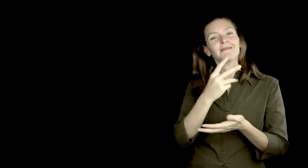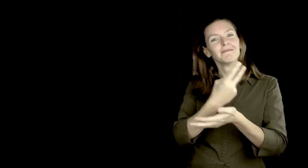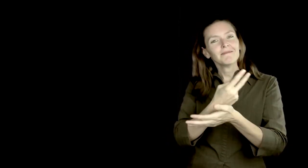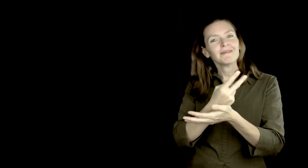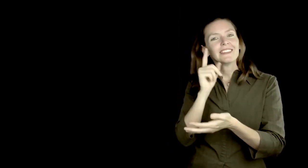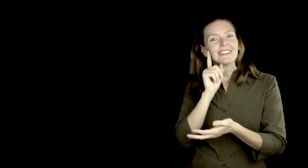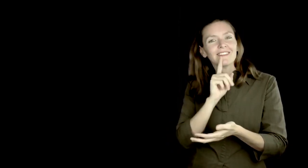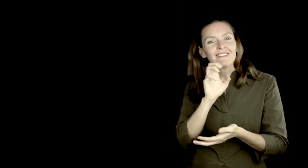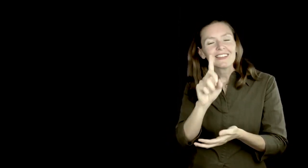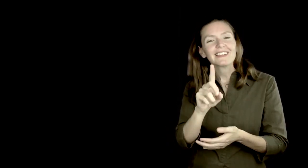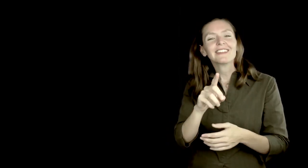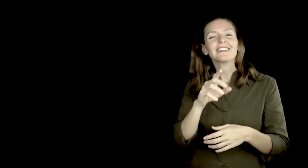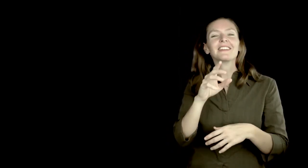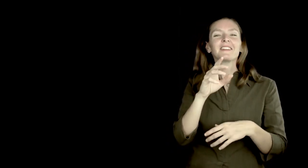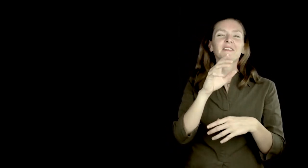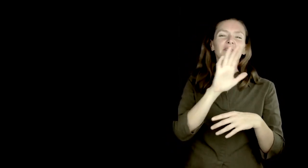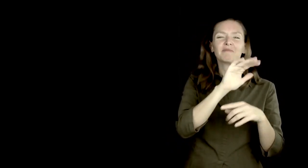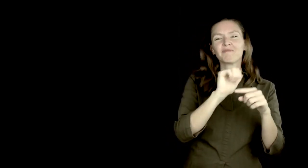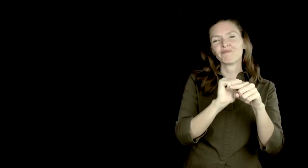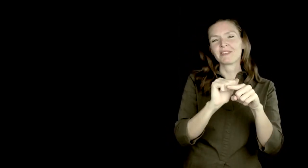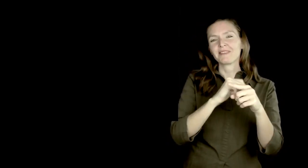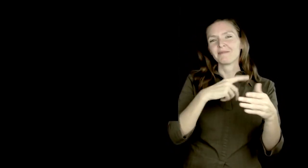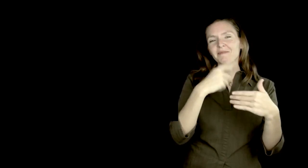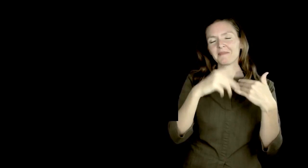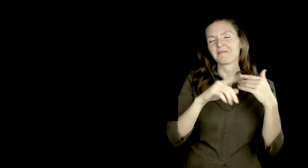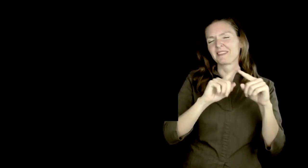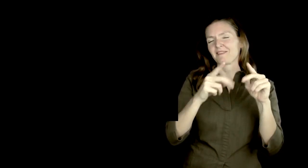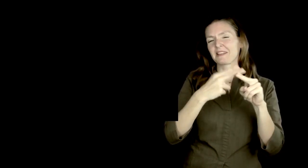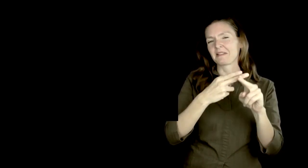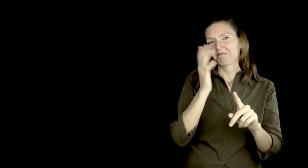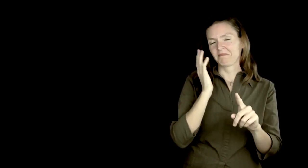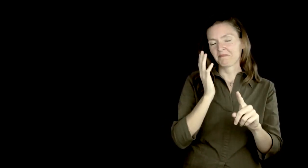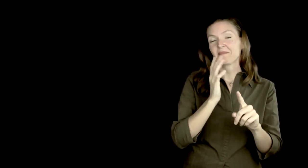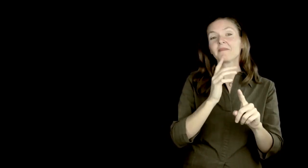The graduate program in deaf education (they had a different name back then) required this book.